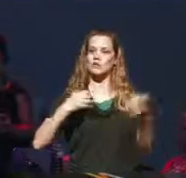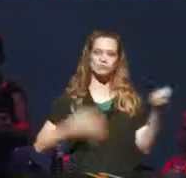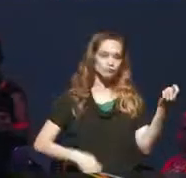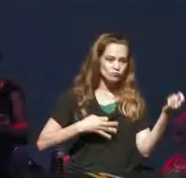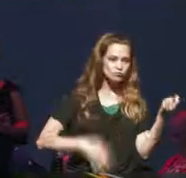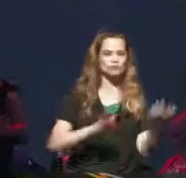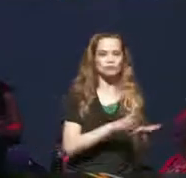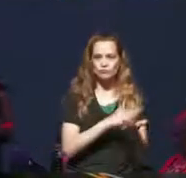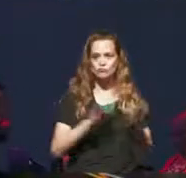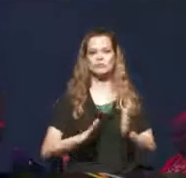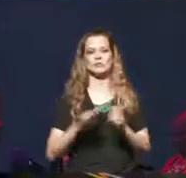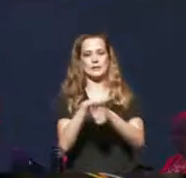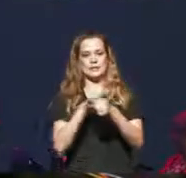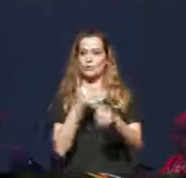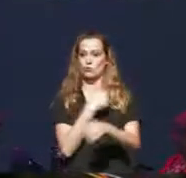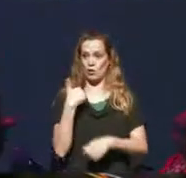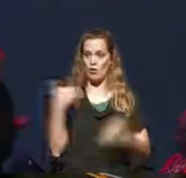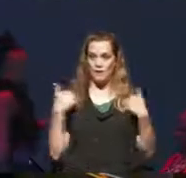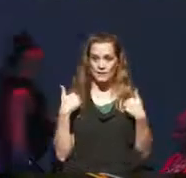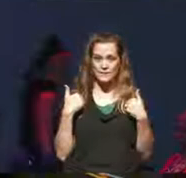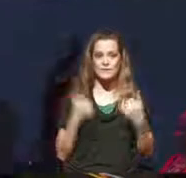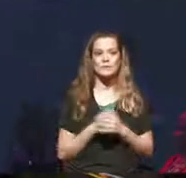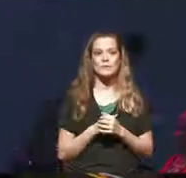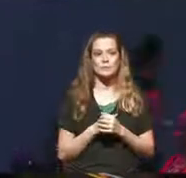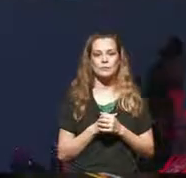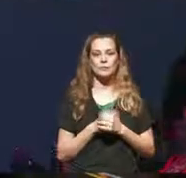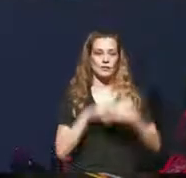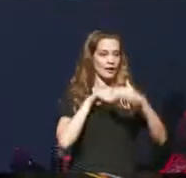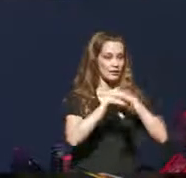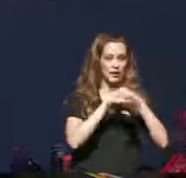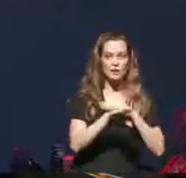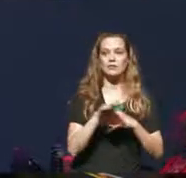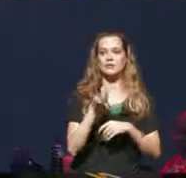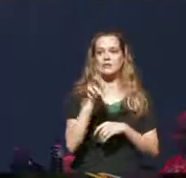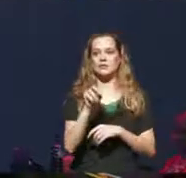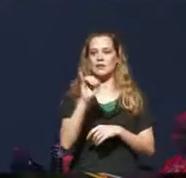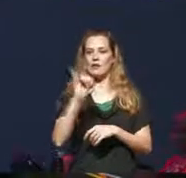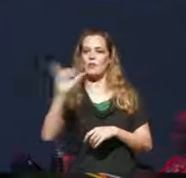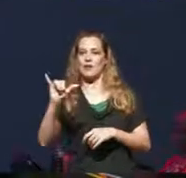space in Toronto - an accessible space, a DIY space. It's also